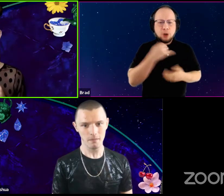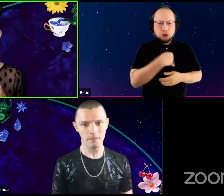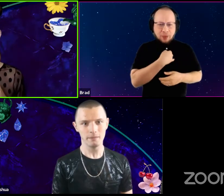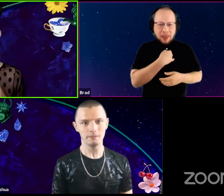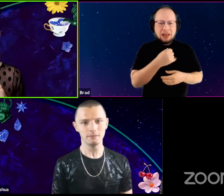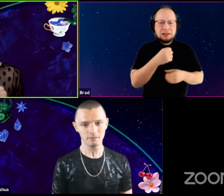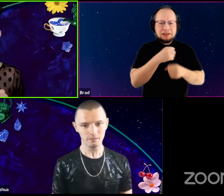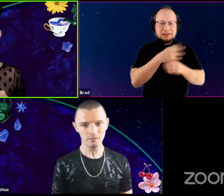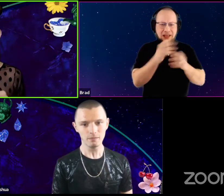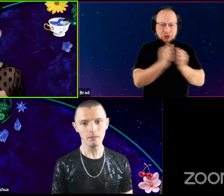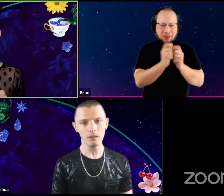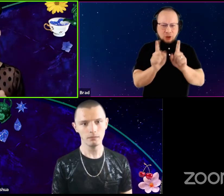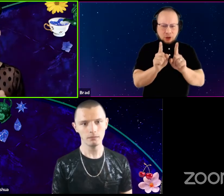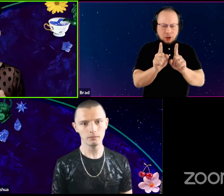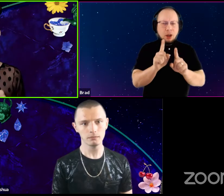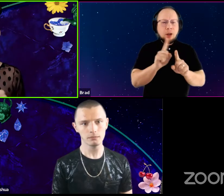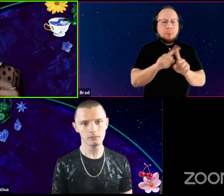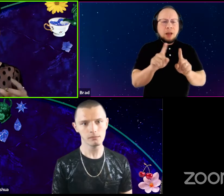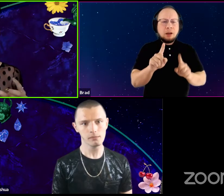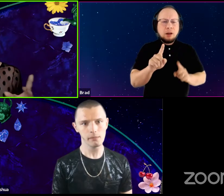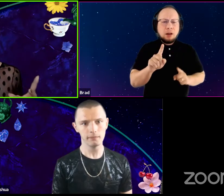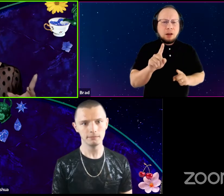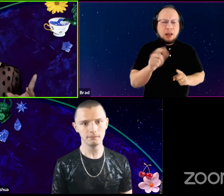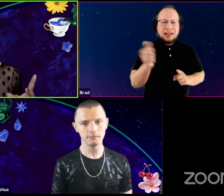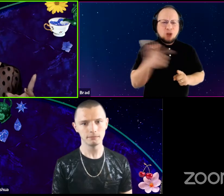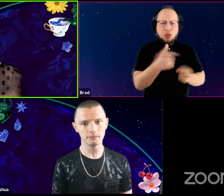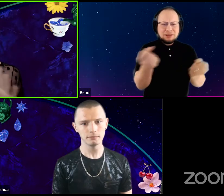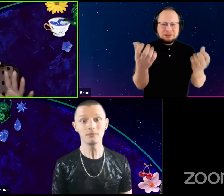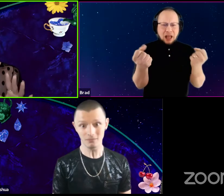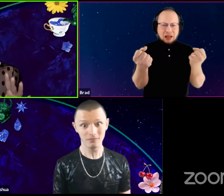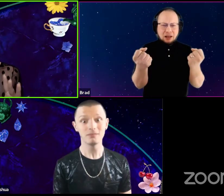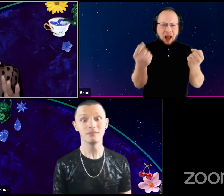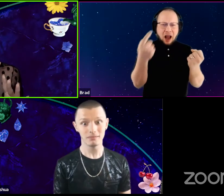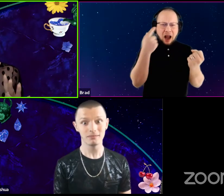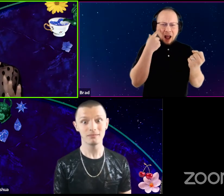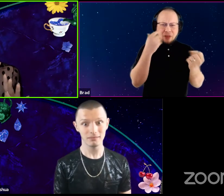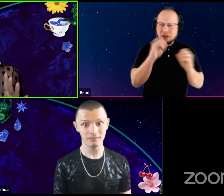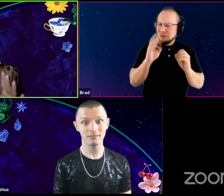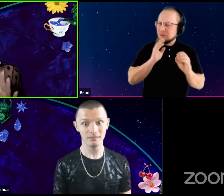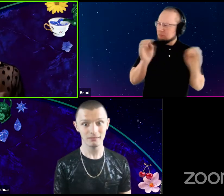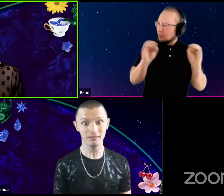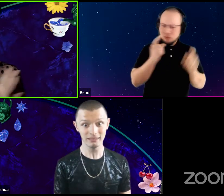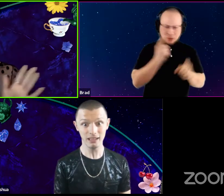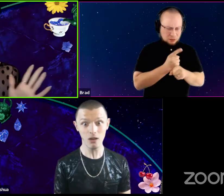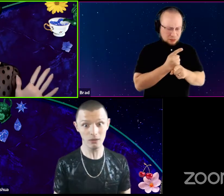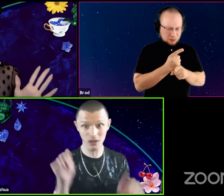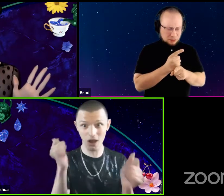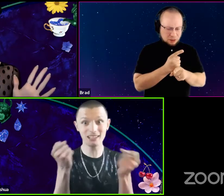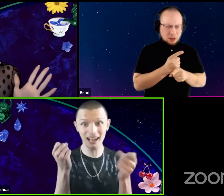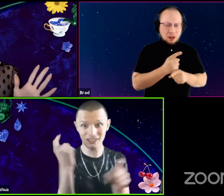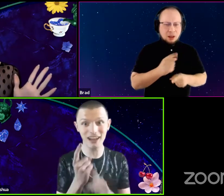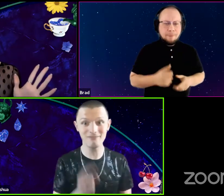but it's all signed. I don't think any of it is spoken. Right? That was. No, it was all signed.